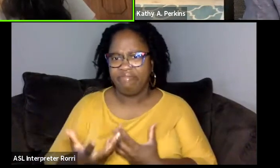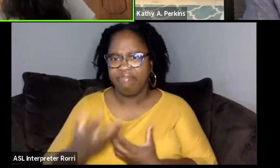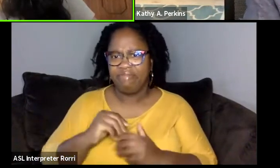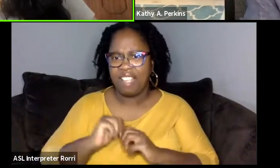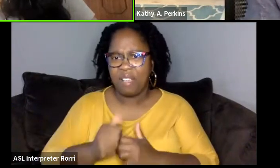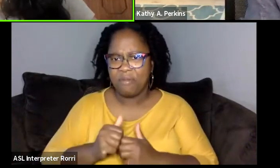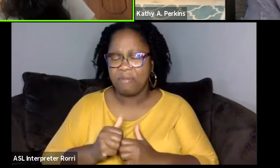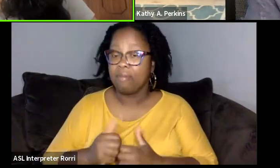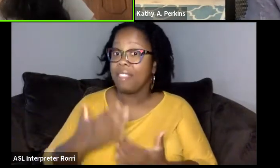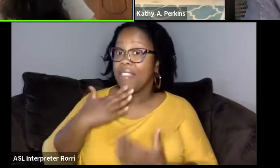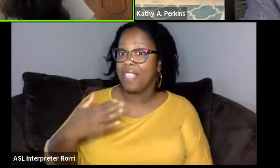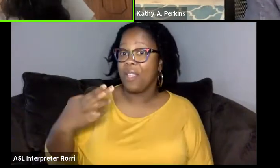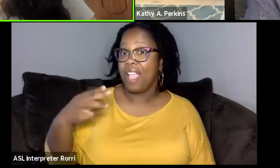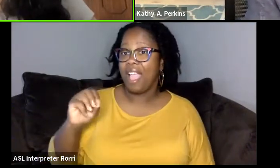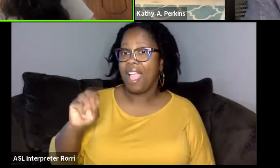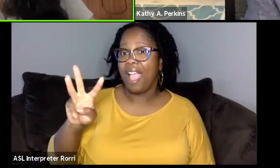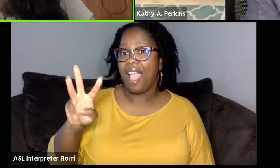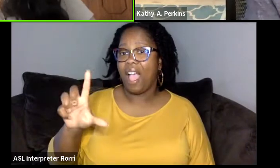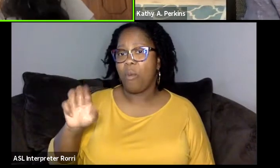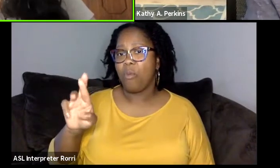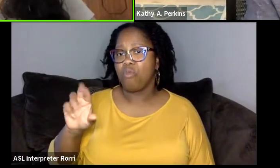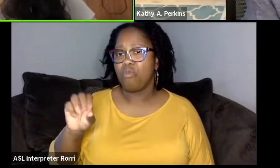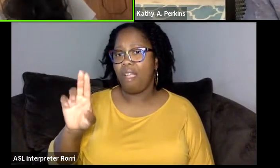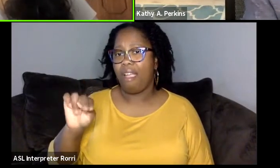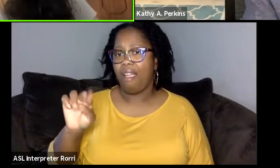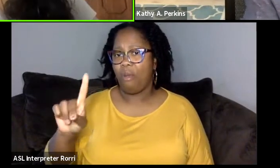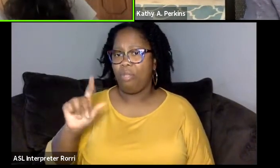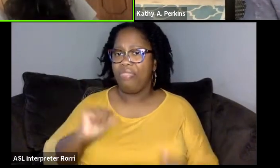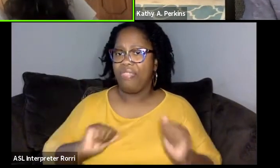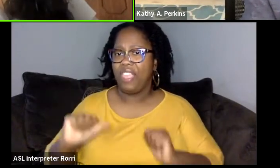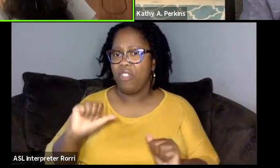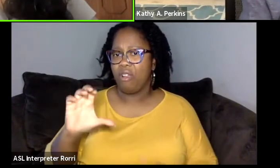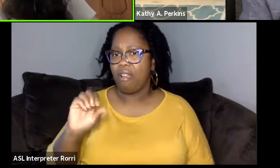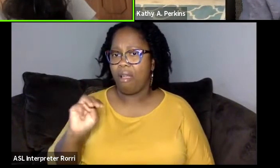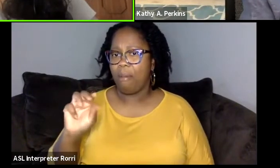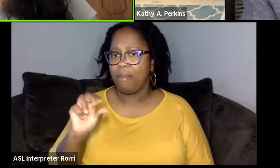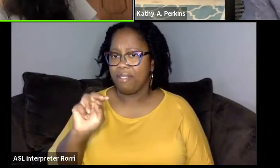for being wonderful, wonderful presenters and producers of this series